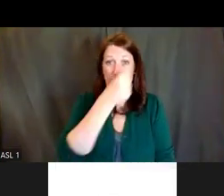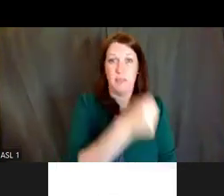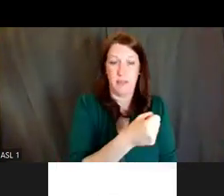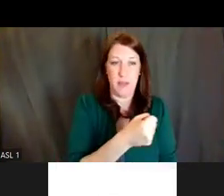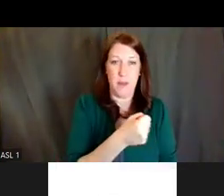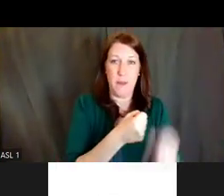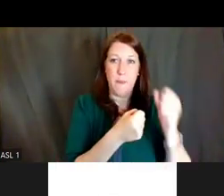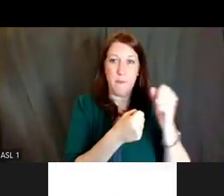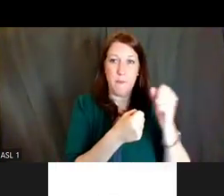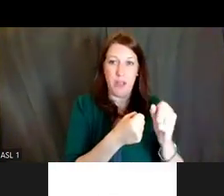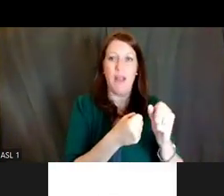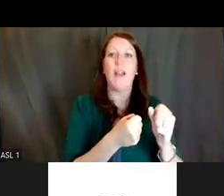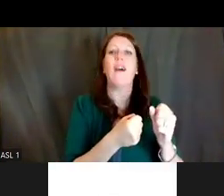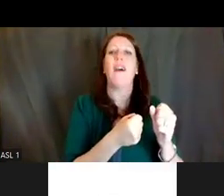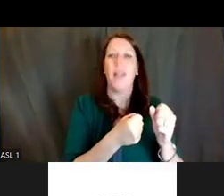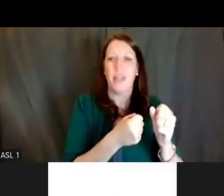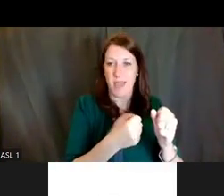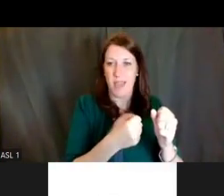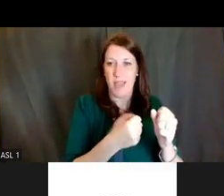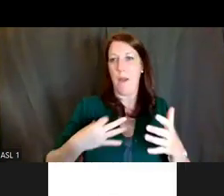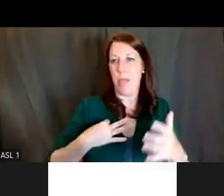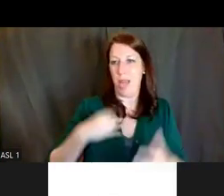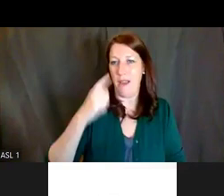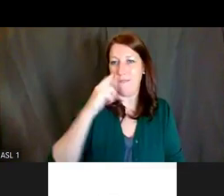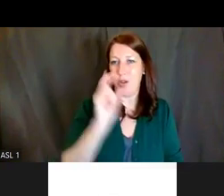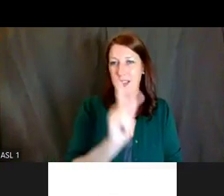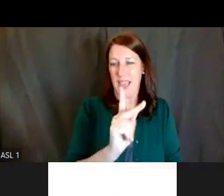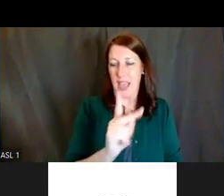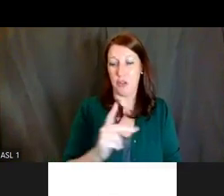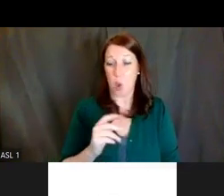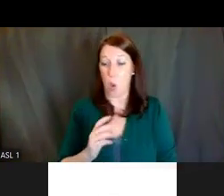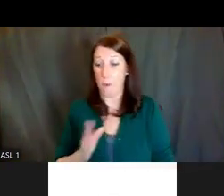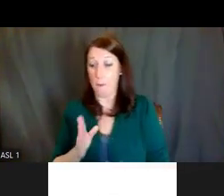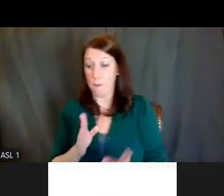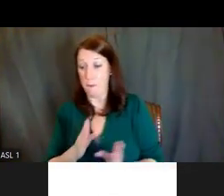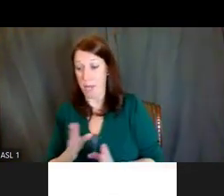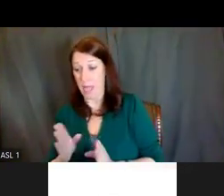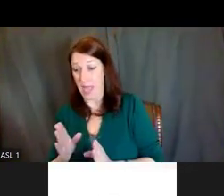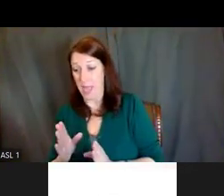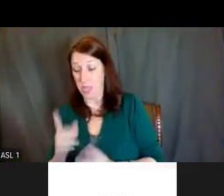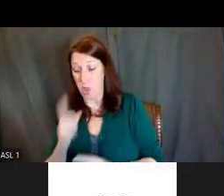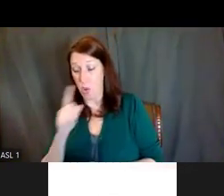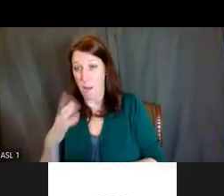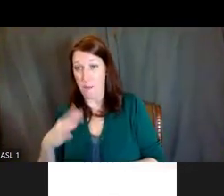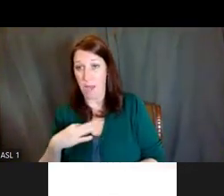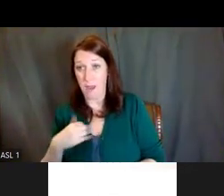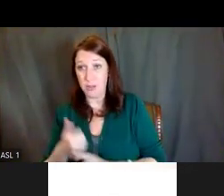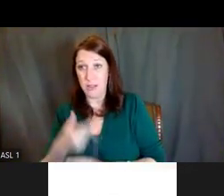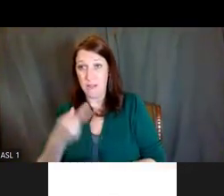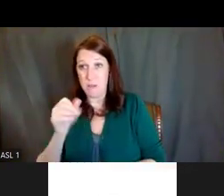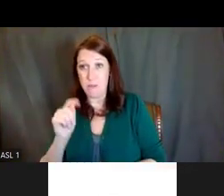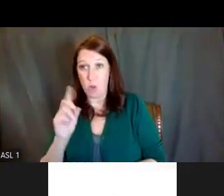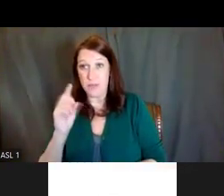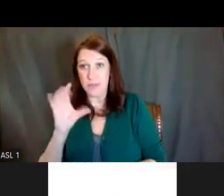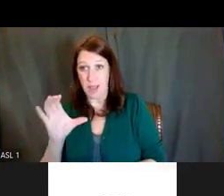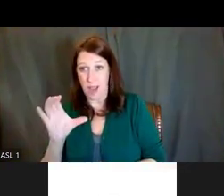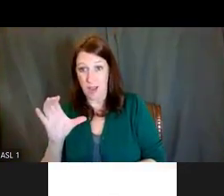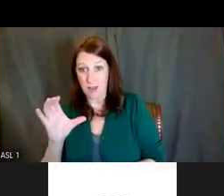I wouldn't apply as a postdoc planning to go somewhere else. Dr. Ericka Boone: Yes. If life happens to you, though,